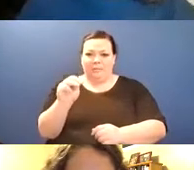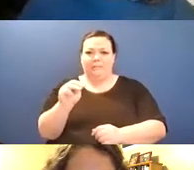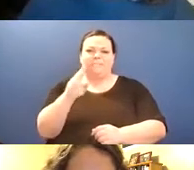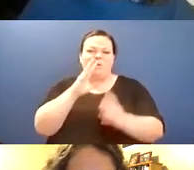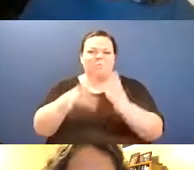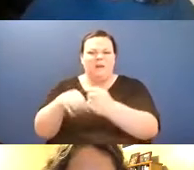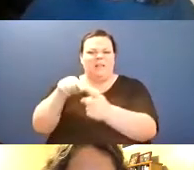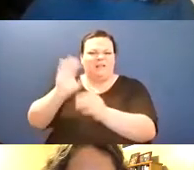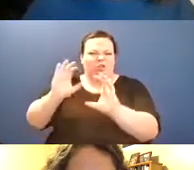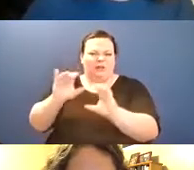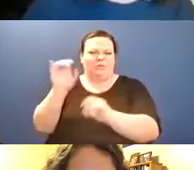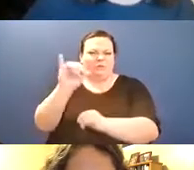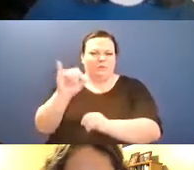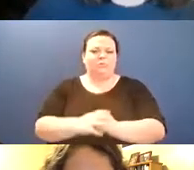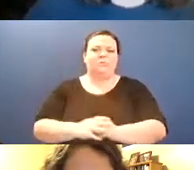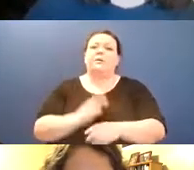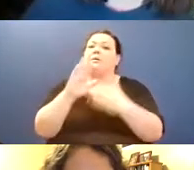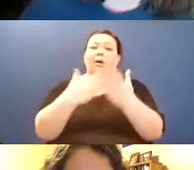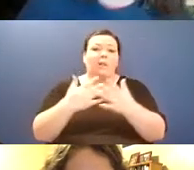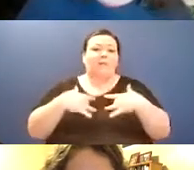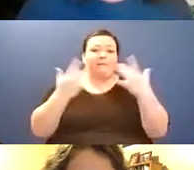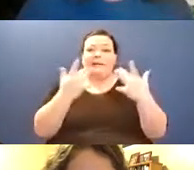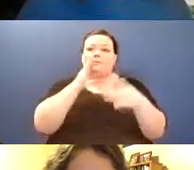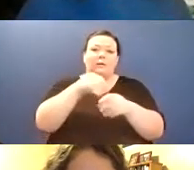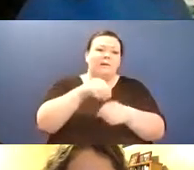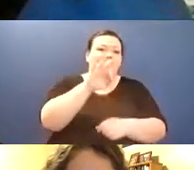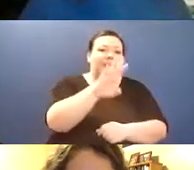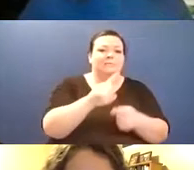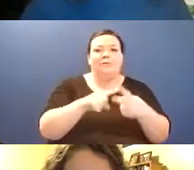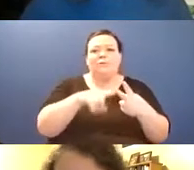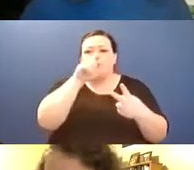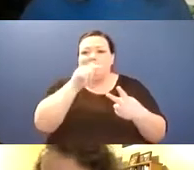we would be really grateful, um, and Gwen's also gonna post our social media handles and